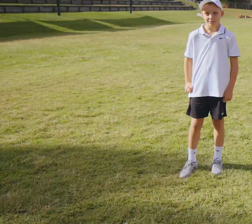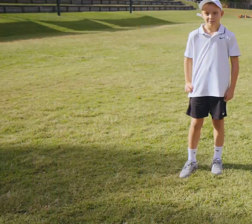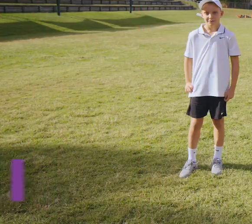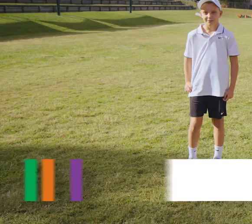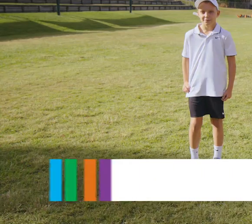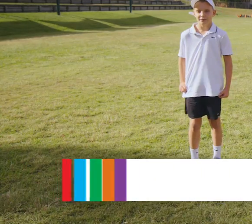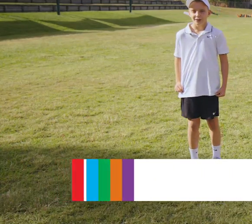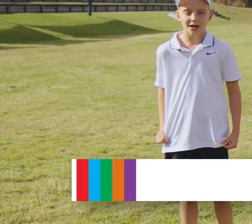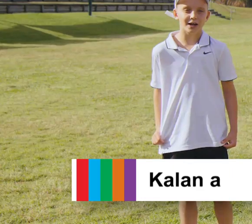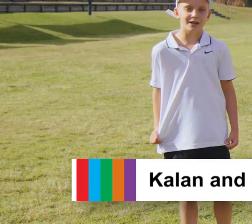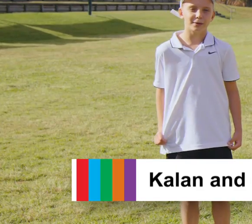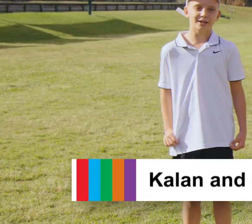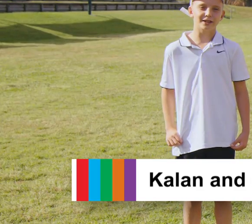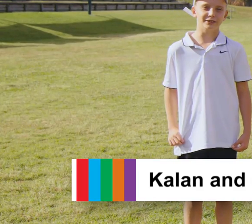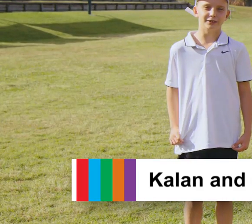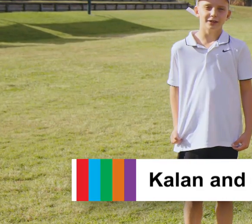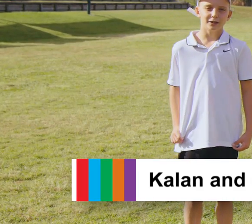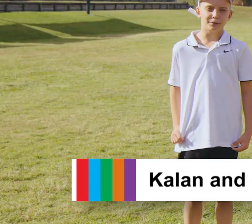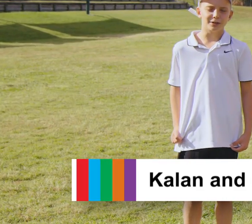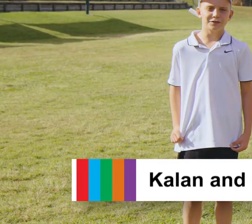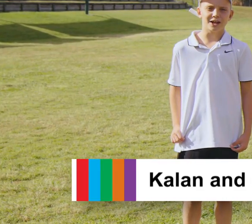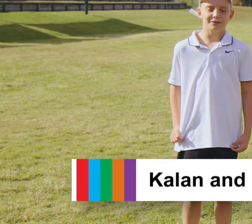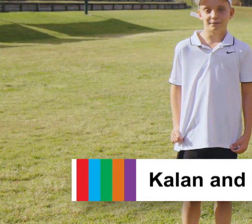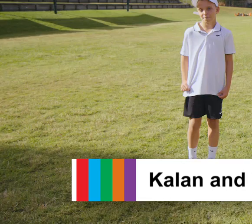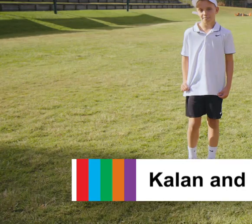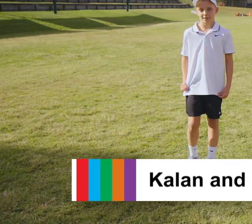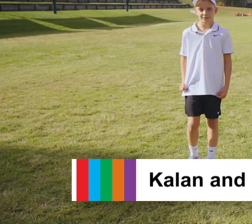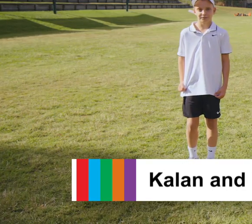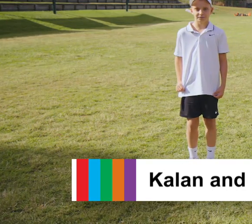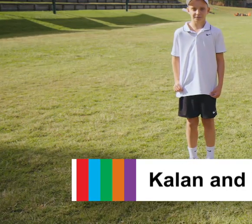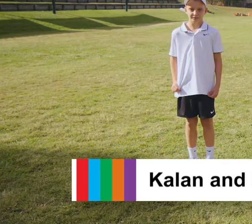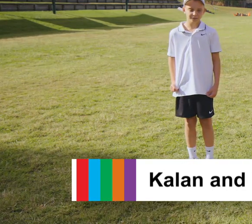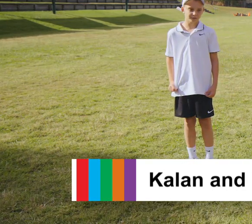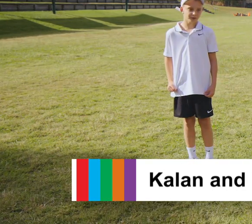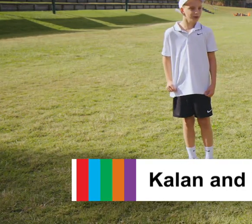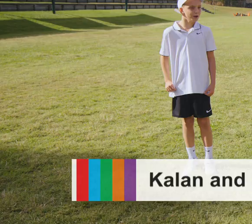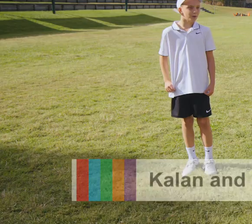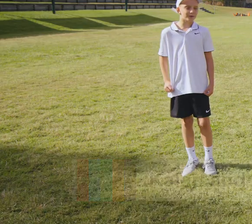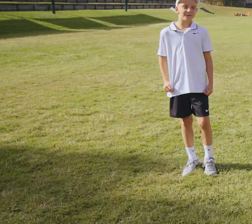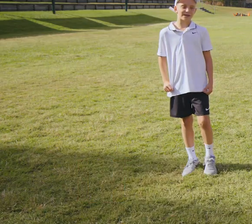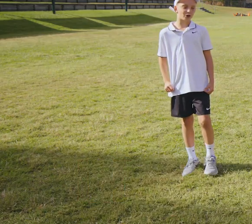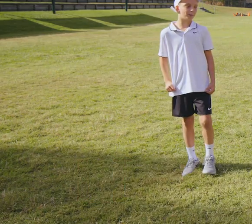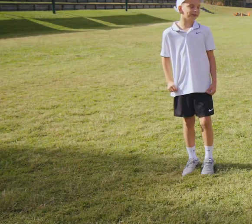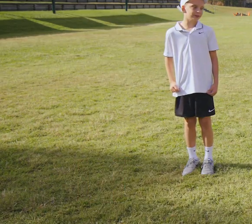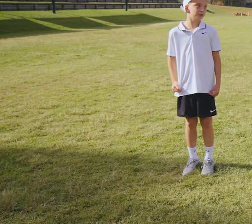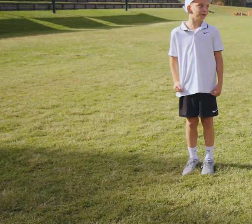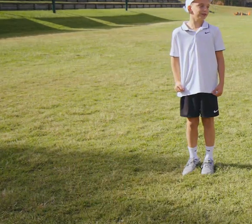Hi. I'm Lauren. Hi. I'm Kalan. I'm in Grade 5. Kalan, what's one of your favourite hobbies? One of my favourite hobbies is swimming.